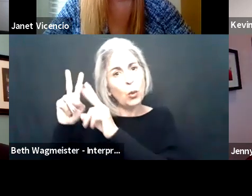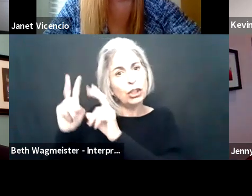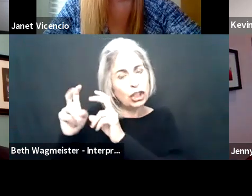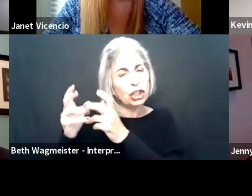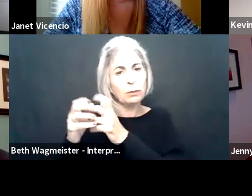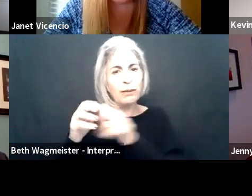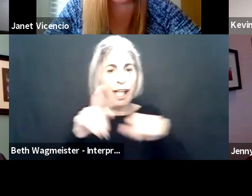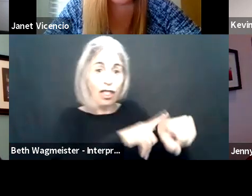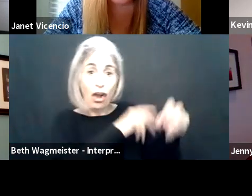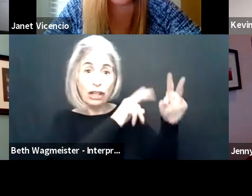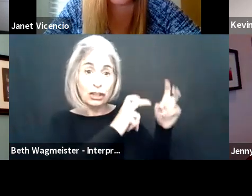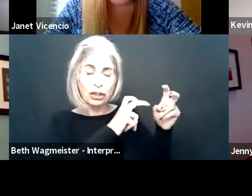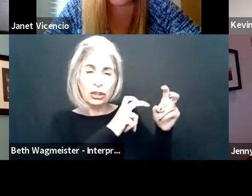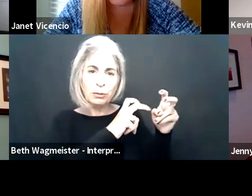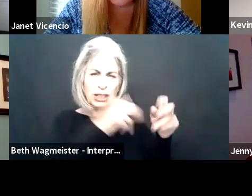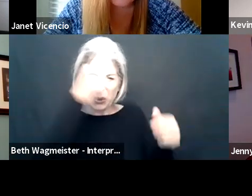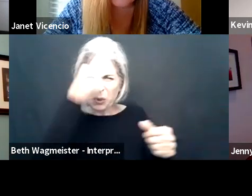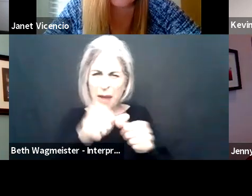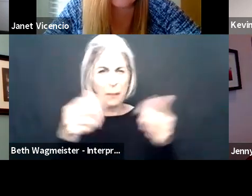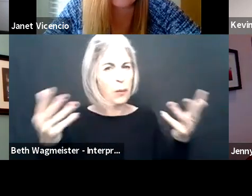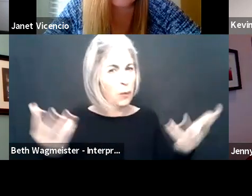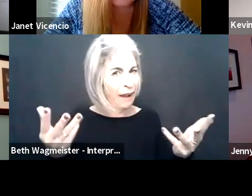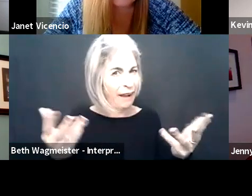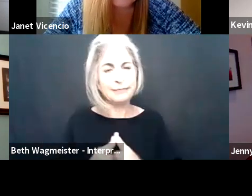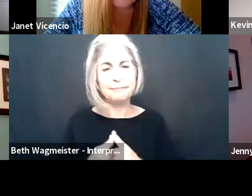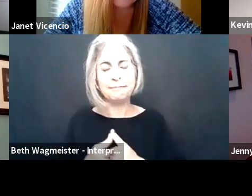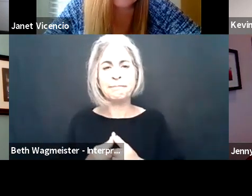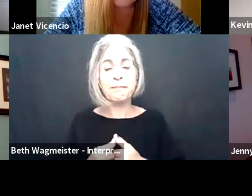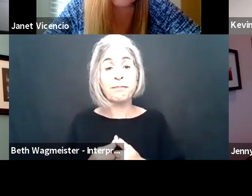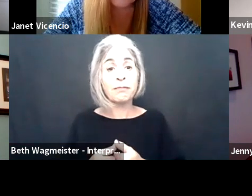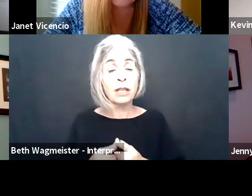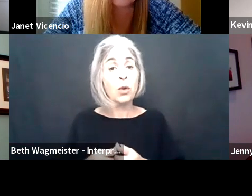And but I really think there's a number